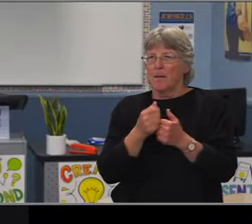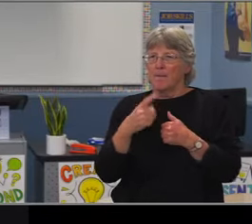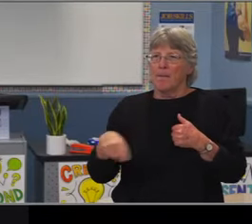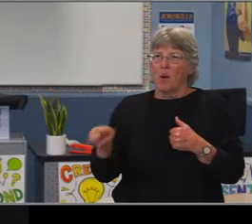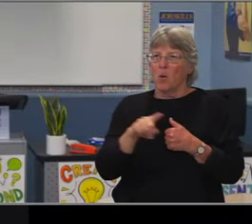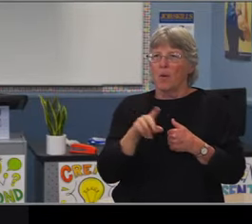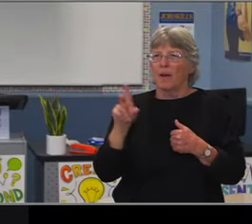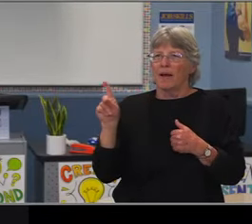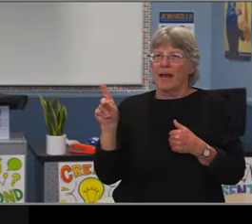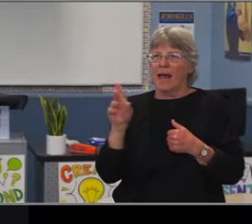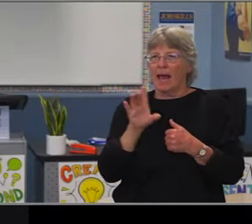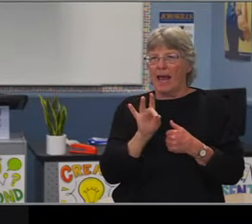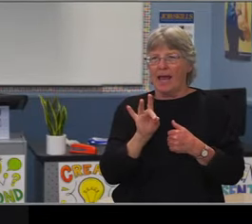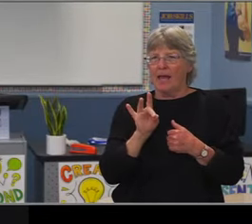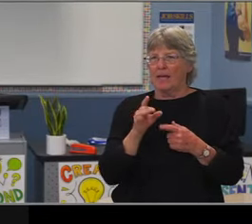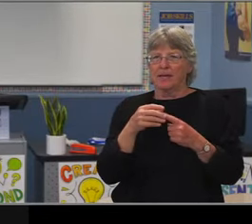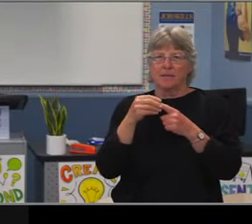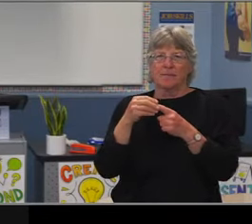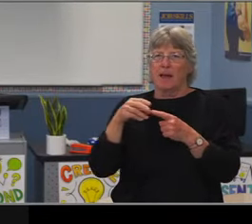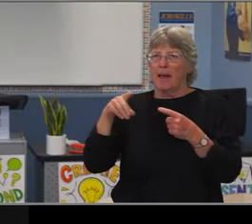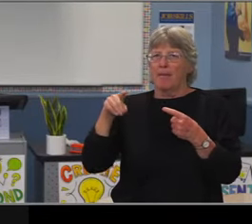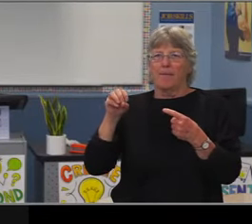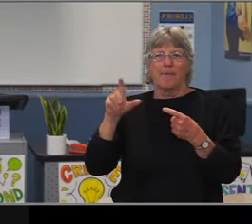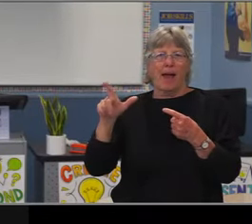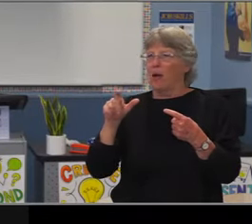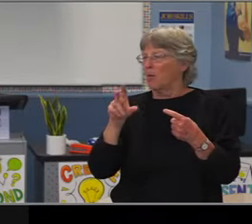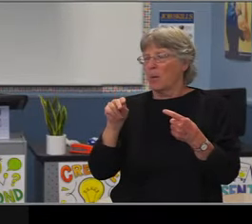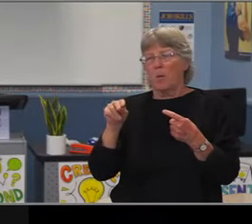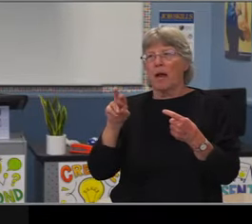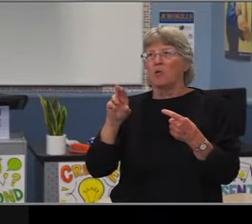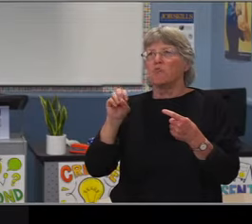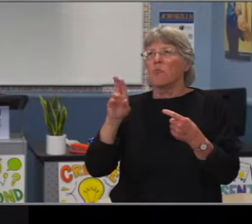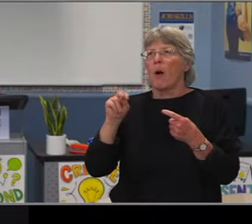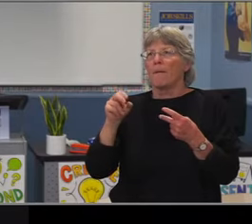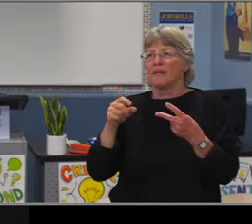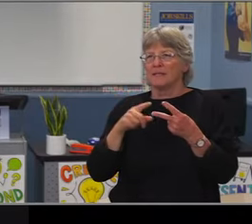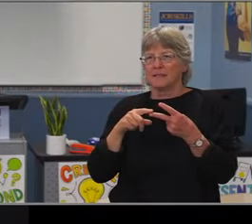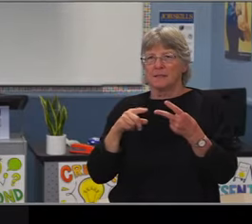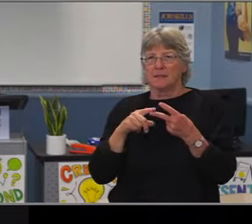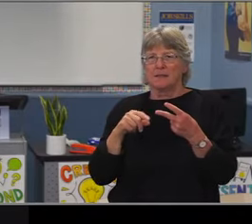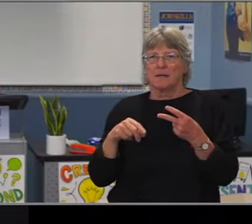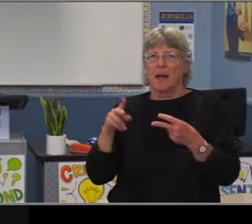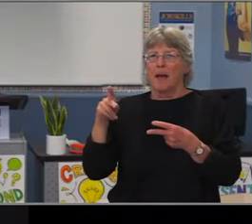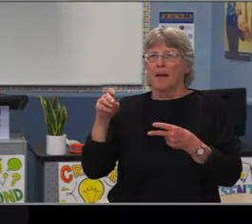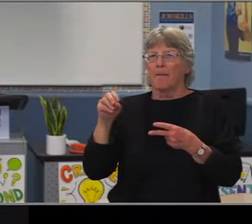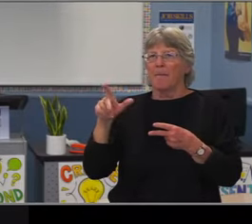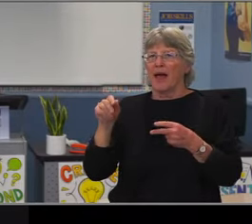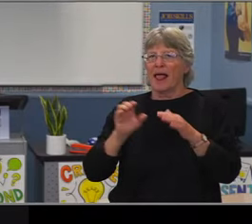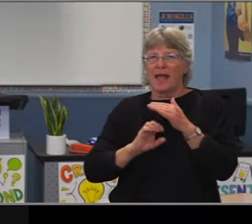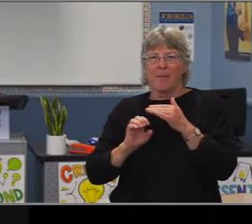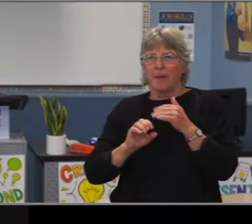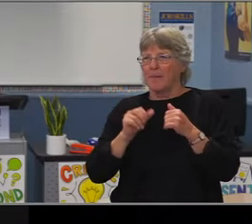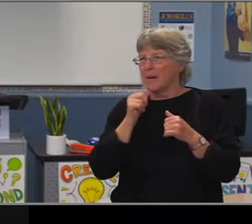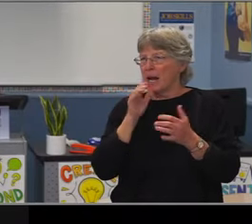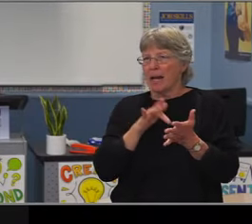And therefore has to rely on the school of choice deferred process to actually identify students for their middle school program.